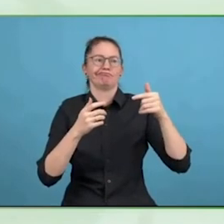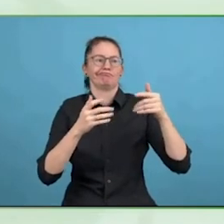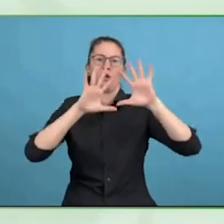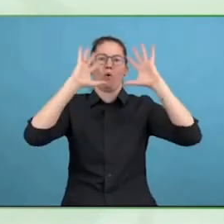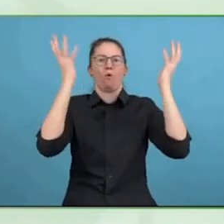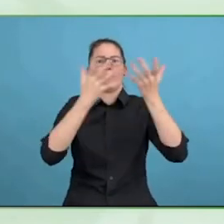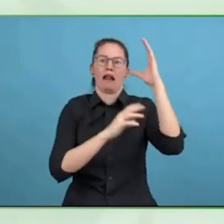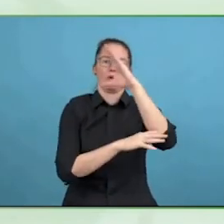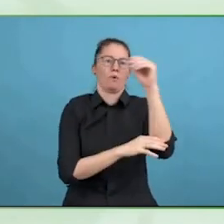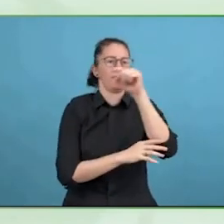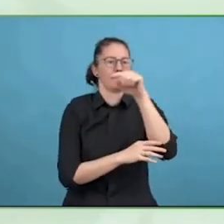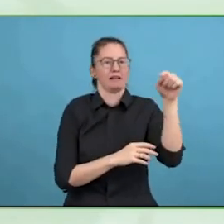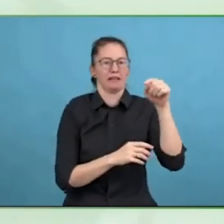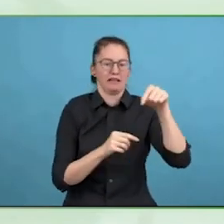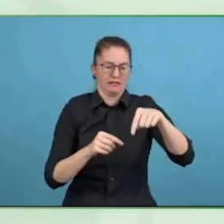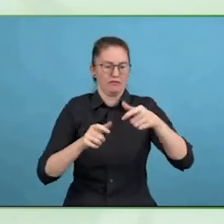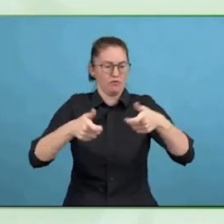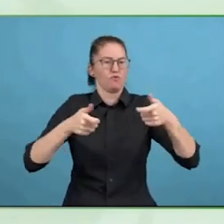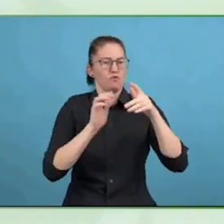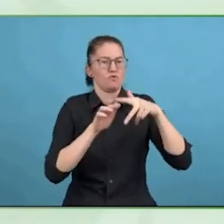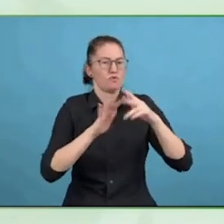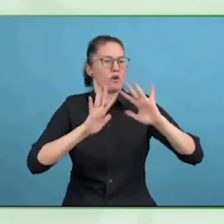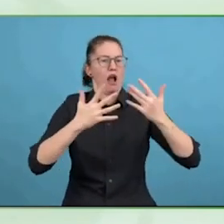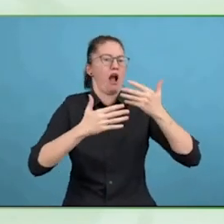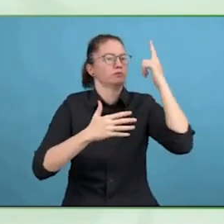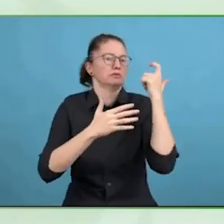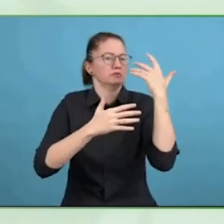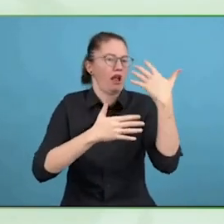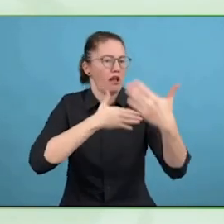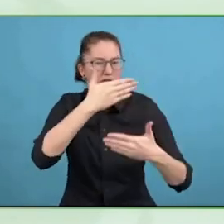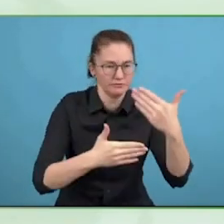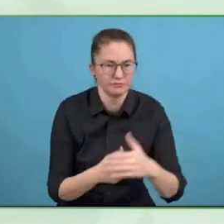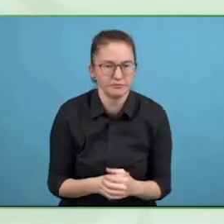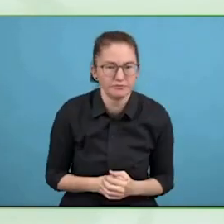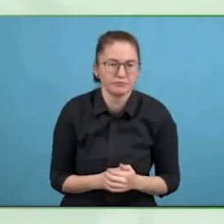top level enables them to have a conversation among themselves